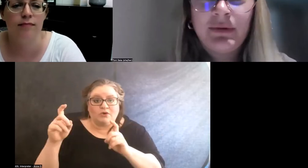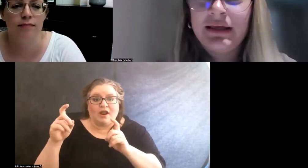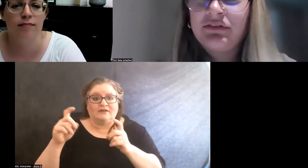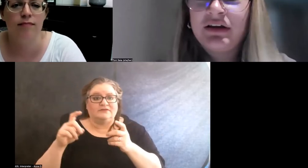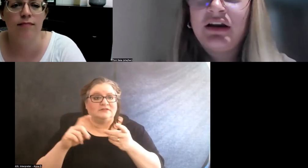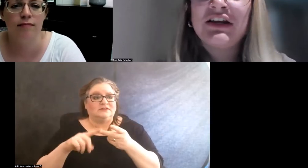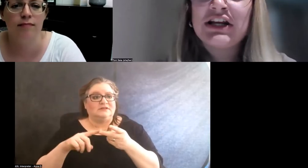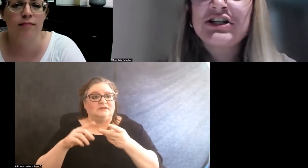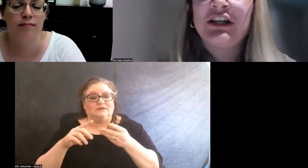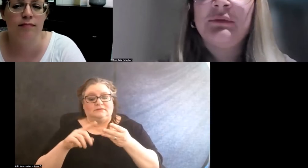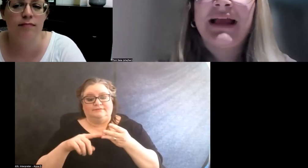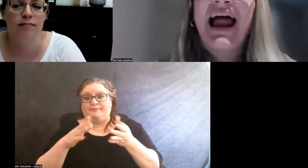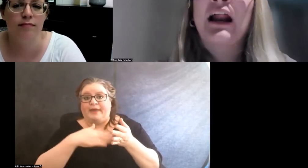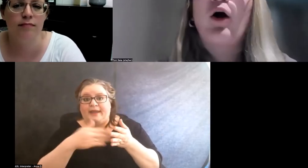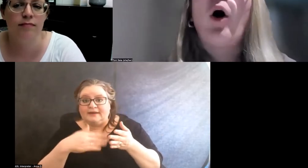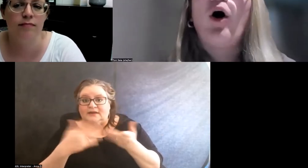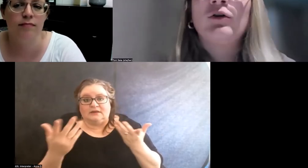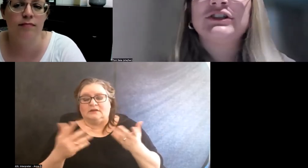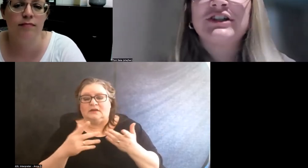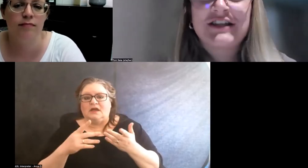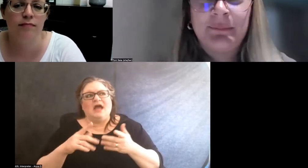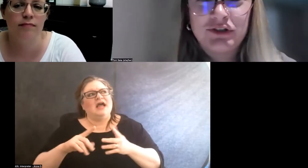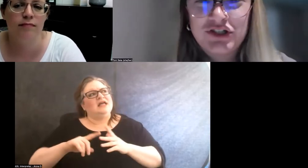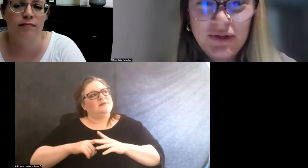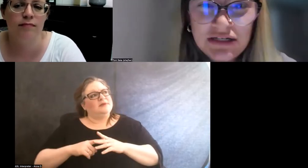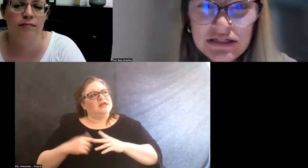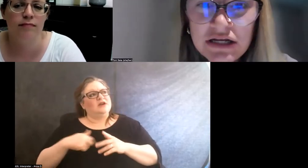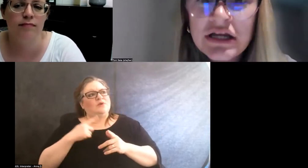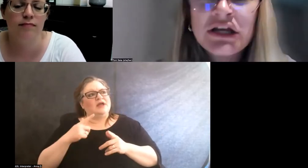We even, initially, we had a call to disabled students